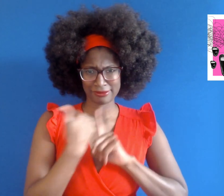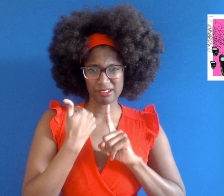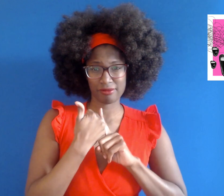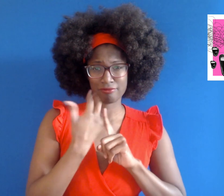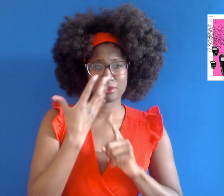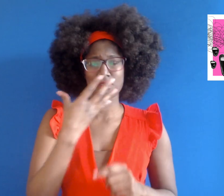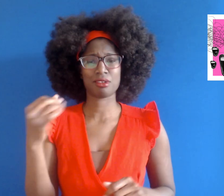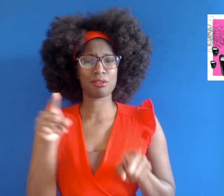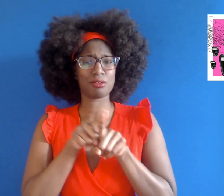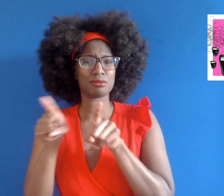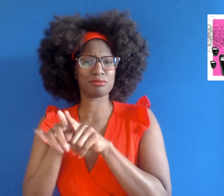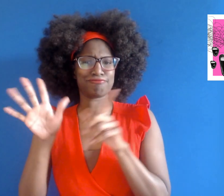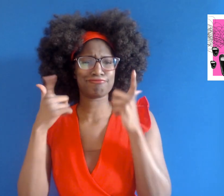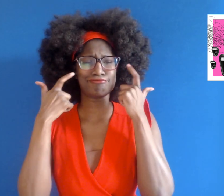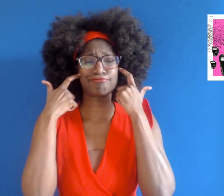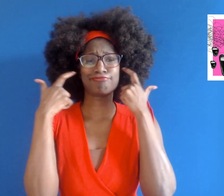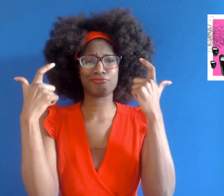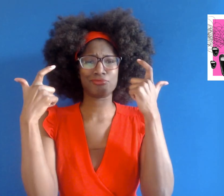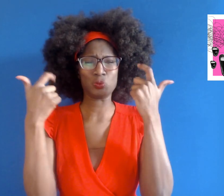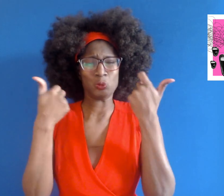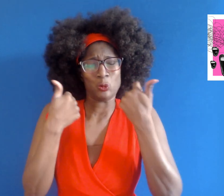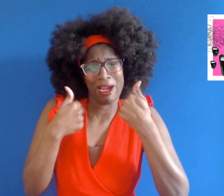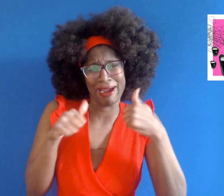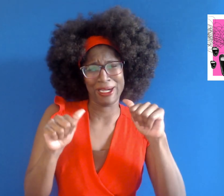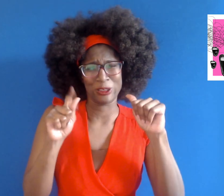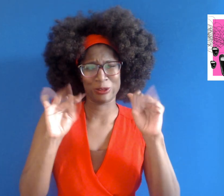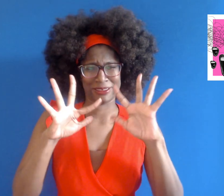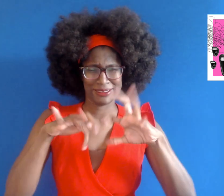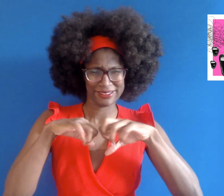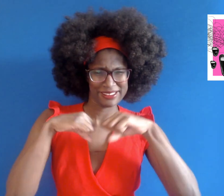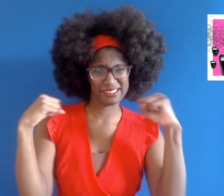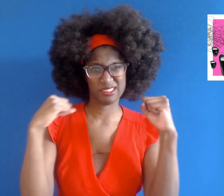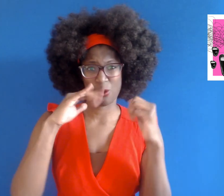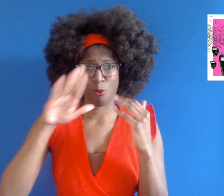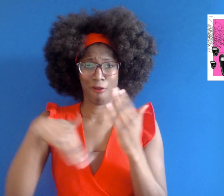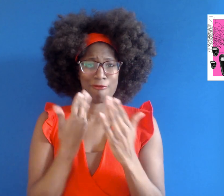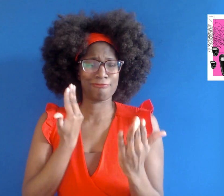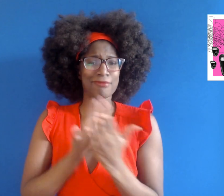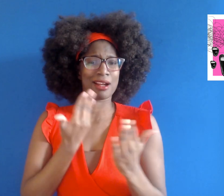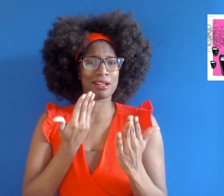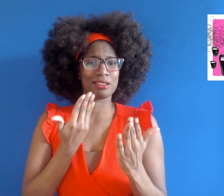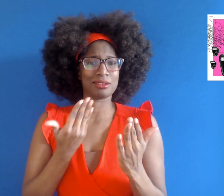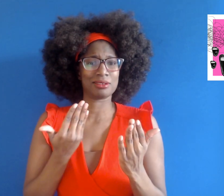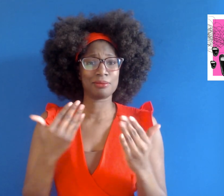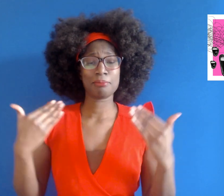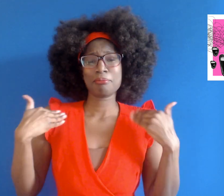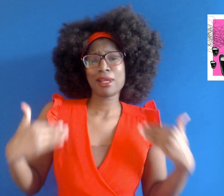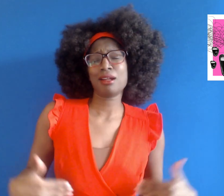to figure out how it all ended in an explosive fight, shifting from self to alter-ego in their effort to untangle the facts.